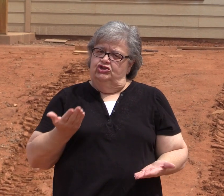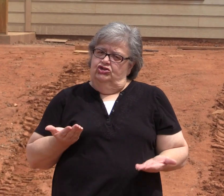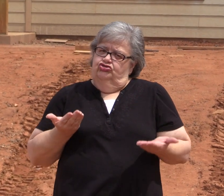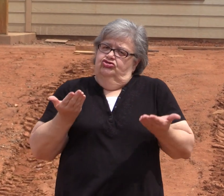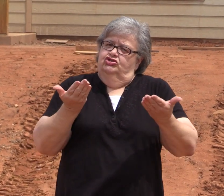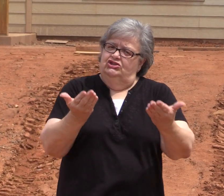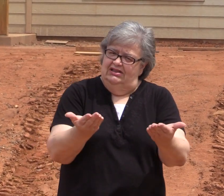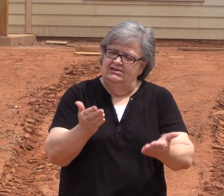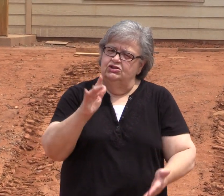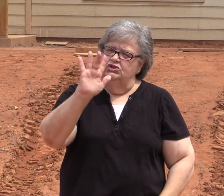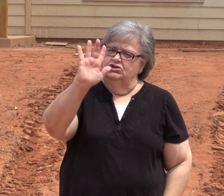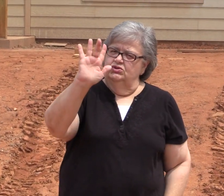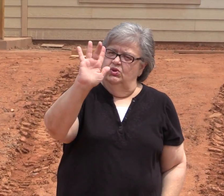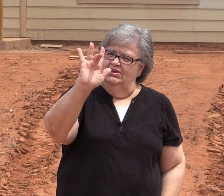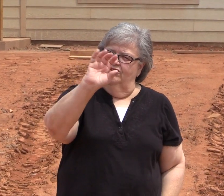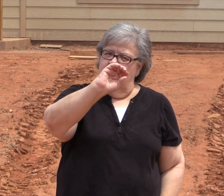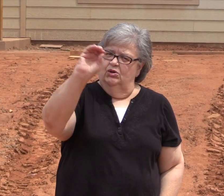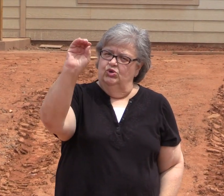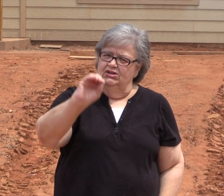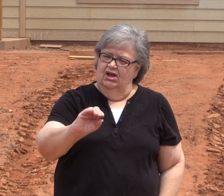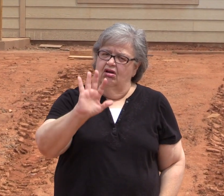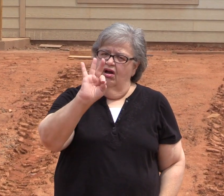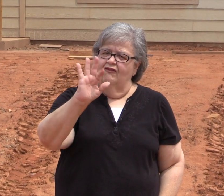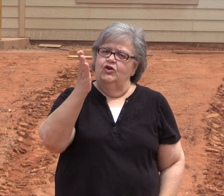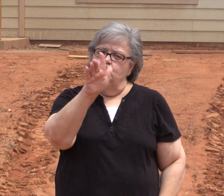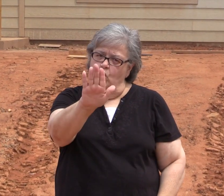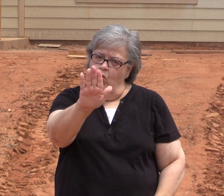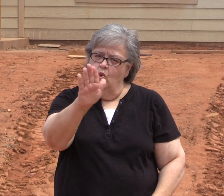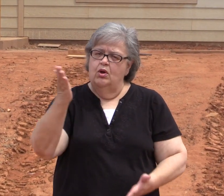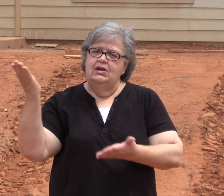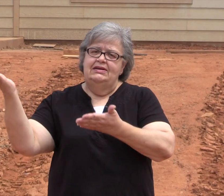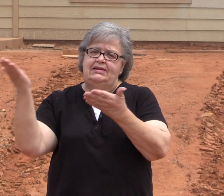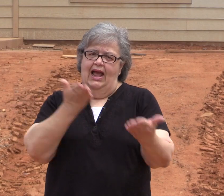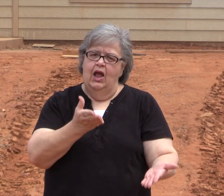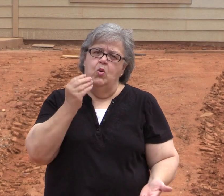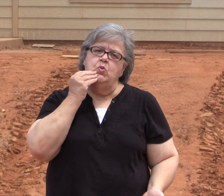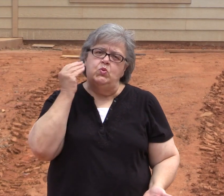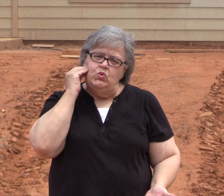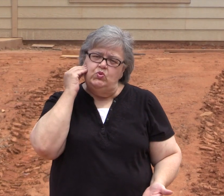It suggests 25% of your take home monthly income.